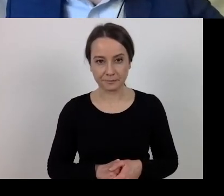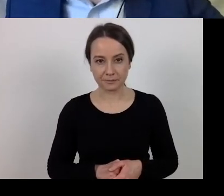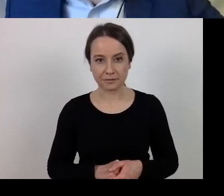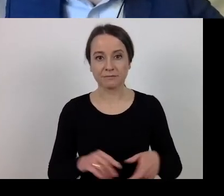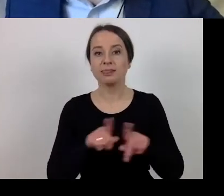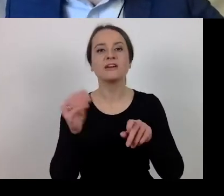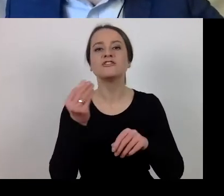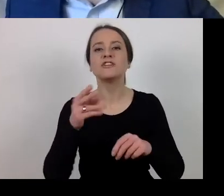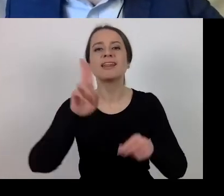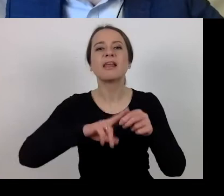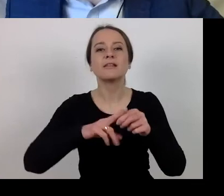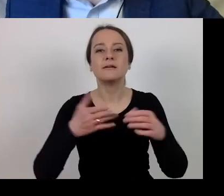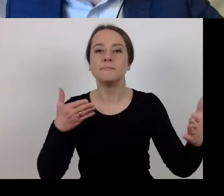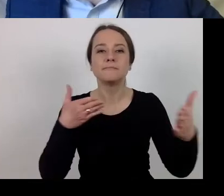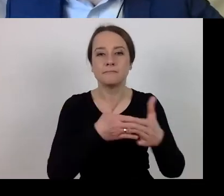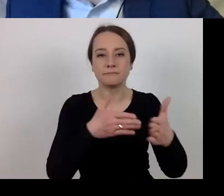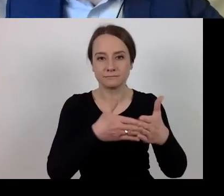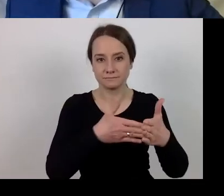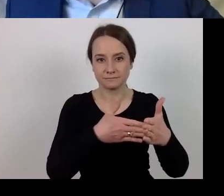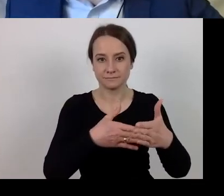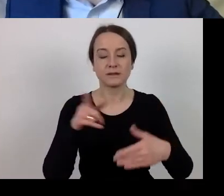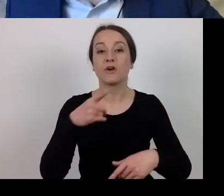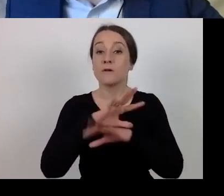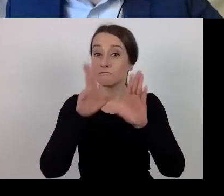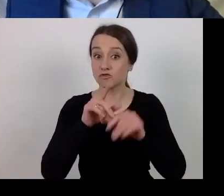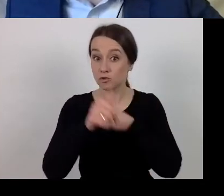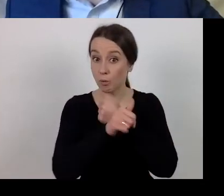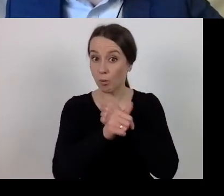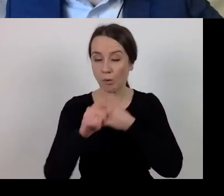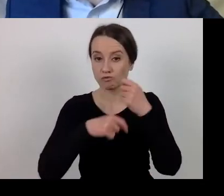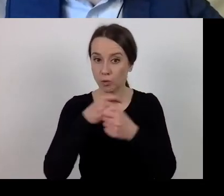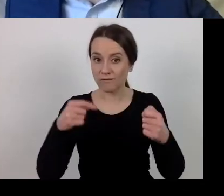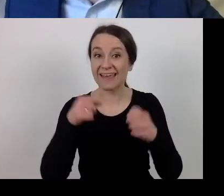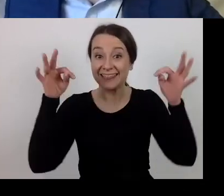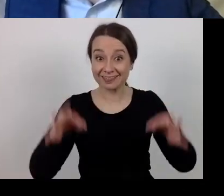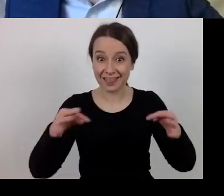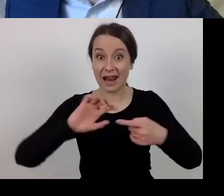As far as special arrangements are concerned, they apply from now till December.